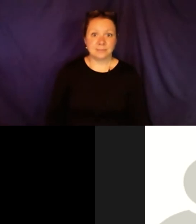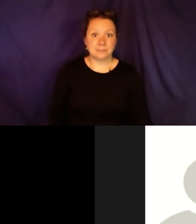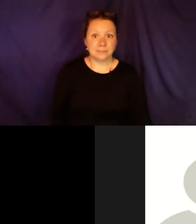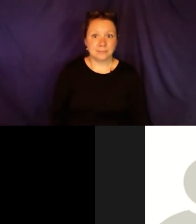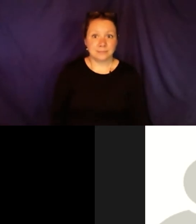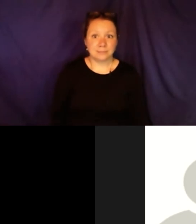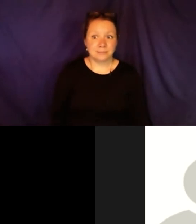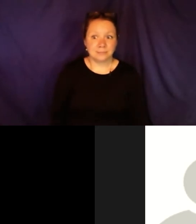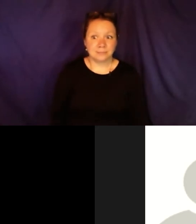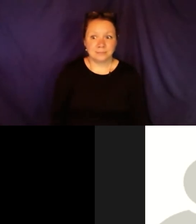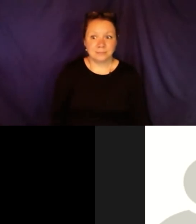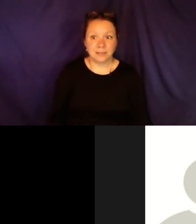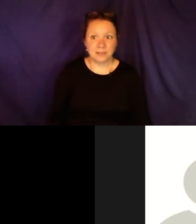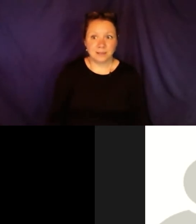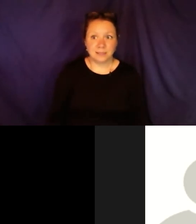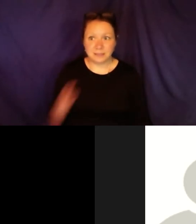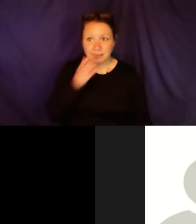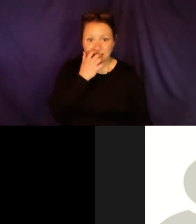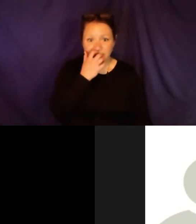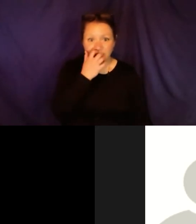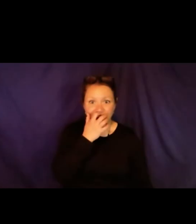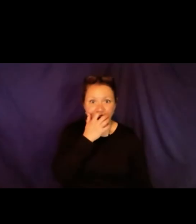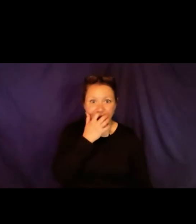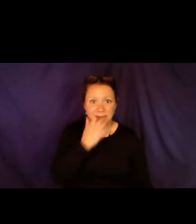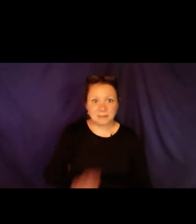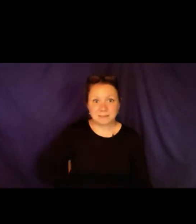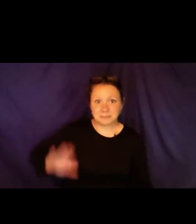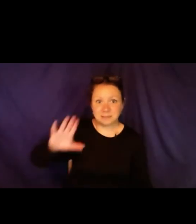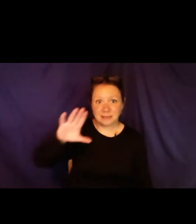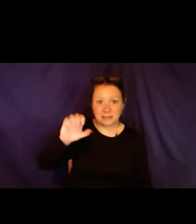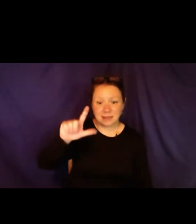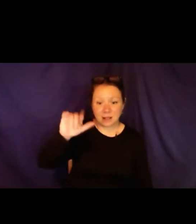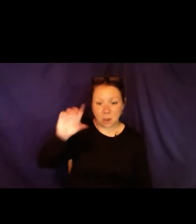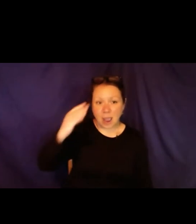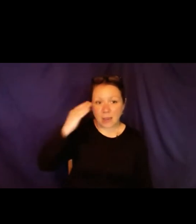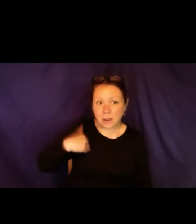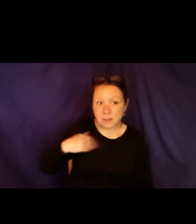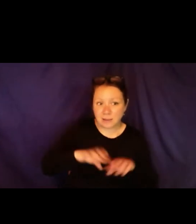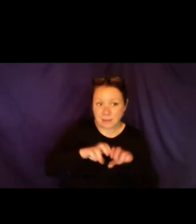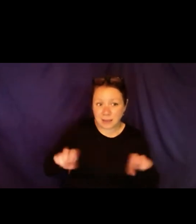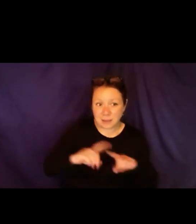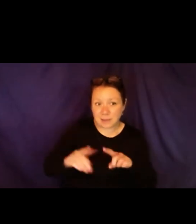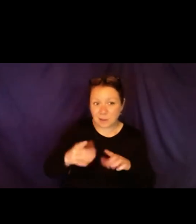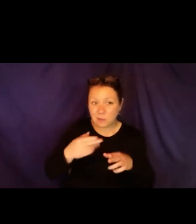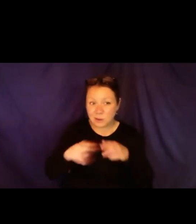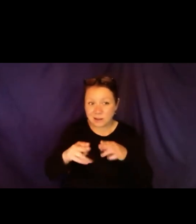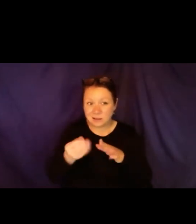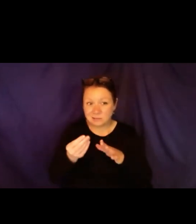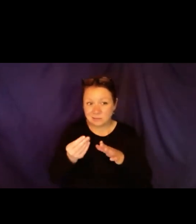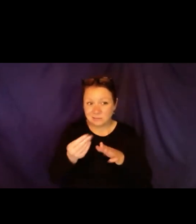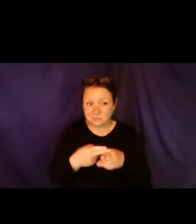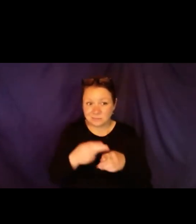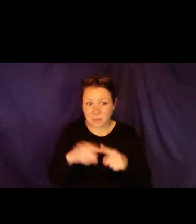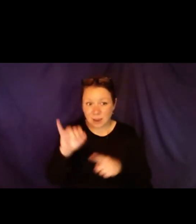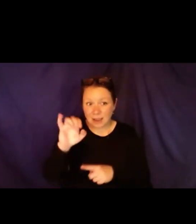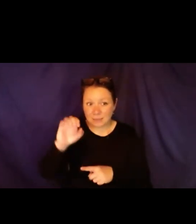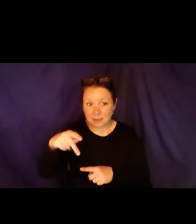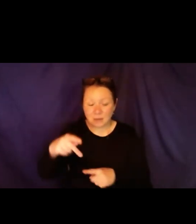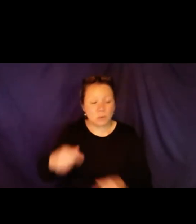policy level. Yeah.